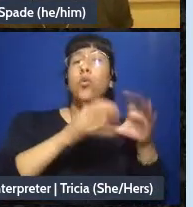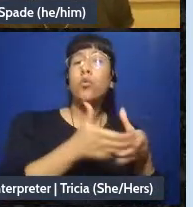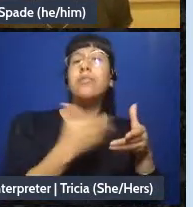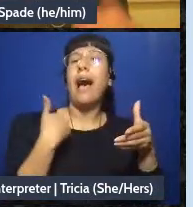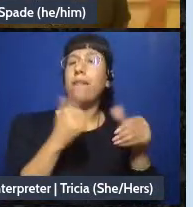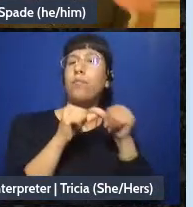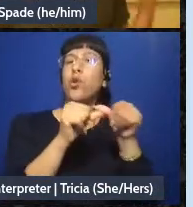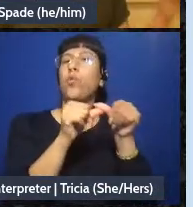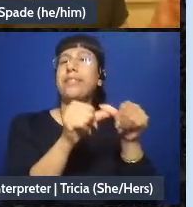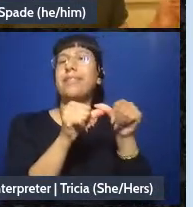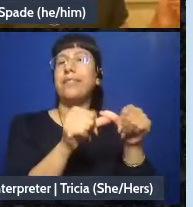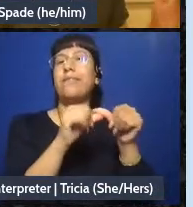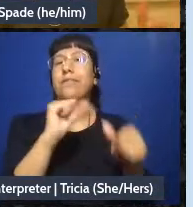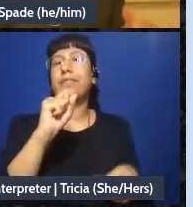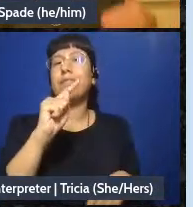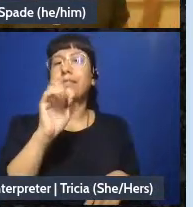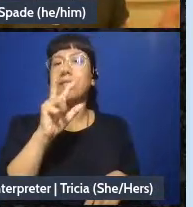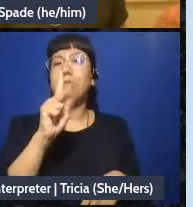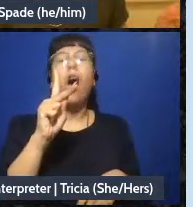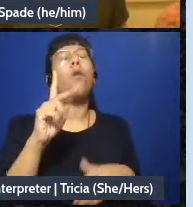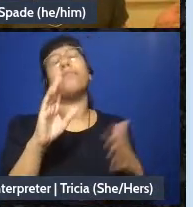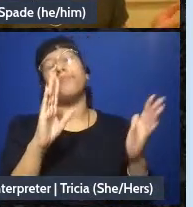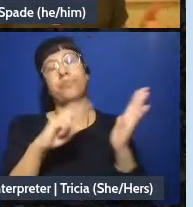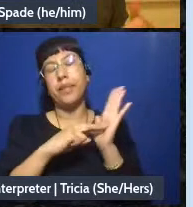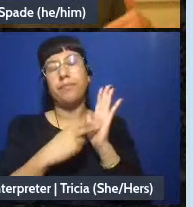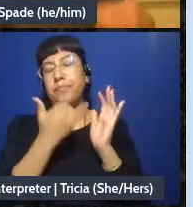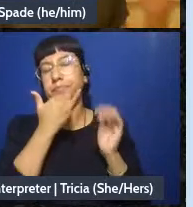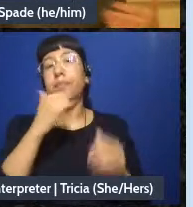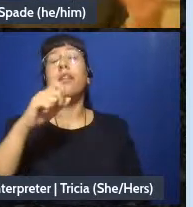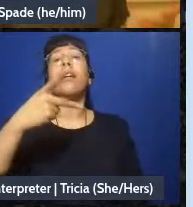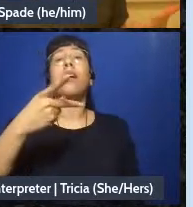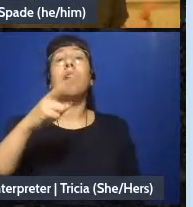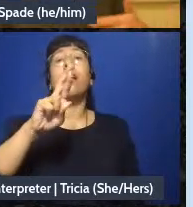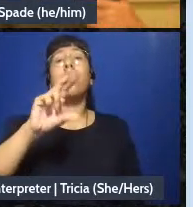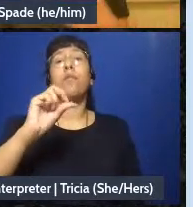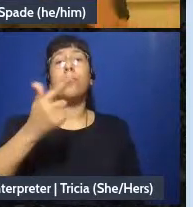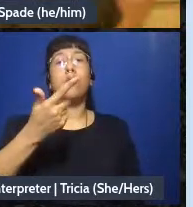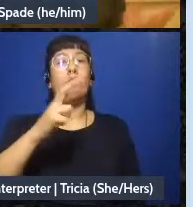so they raise people of color to the top, or women to the top - that can be something facilitators I